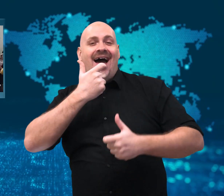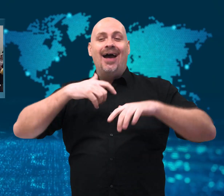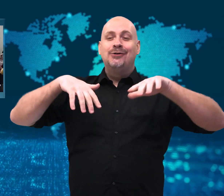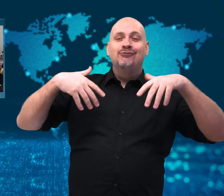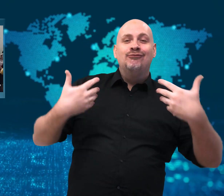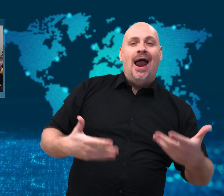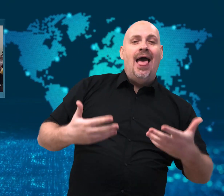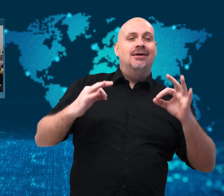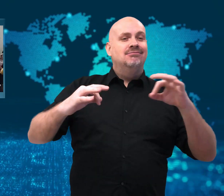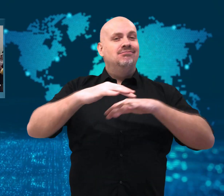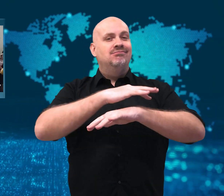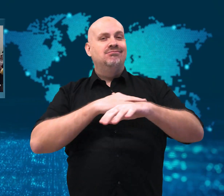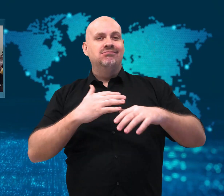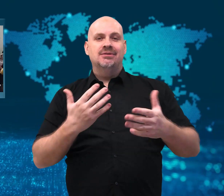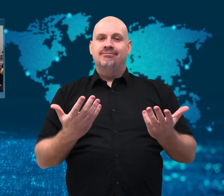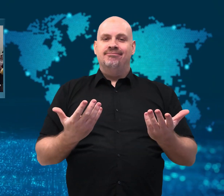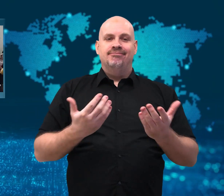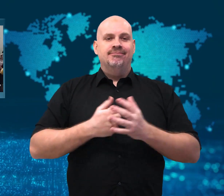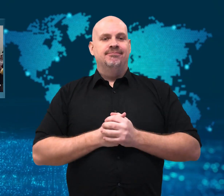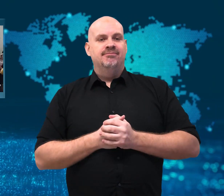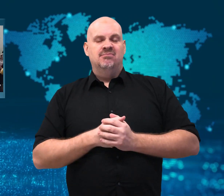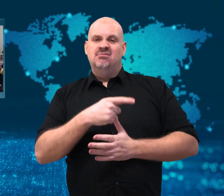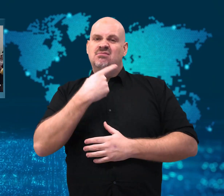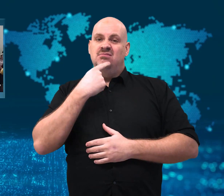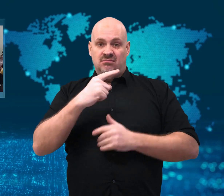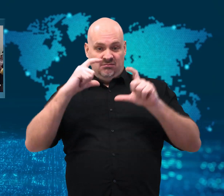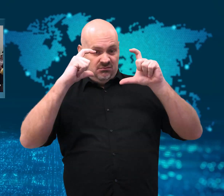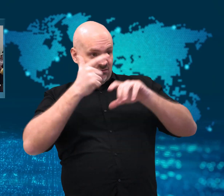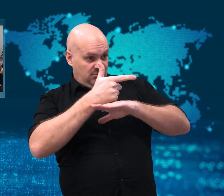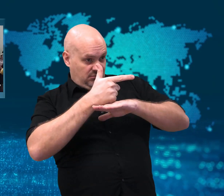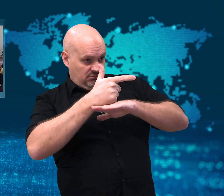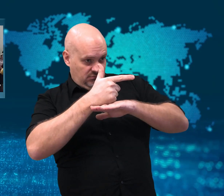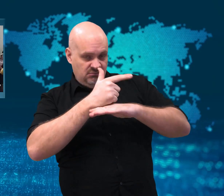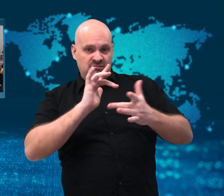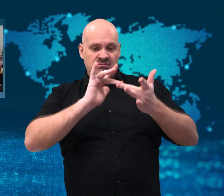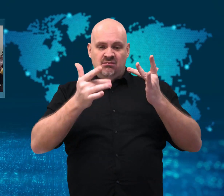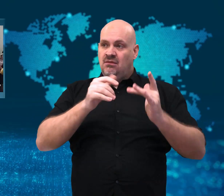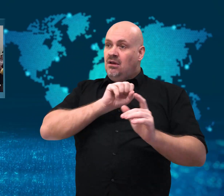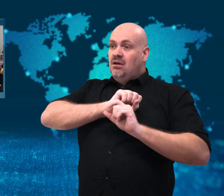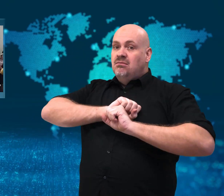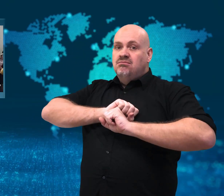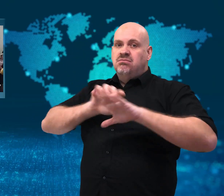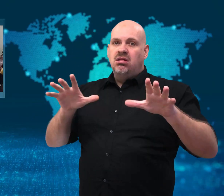everyone else was laughing and relaxing too.